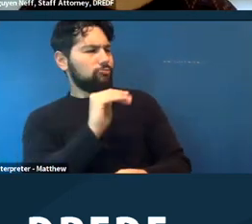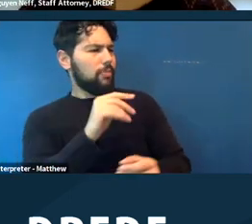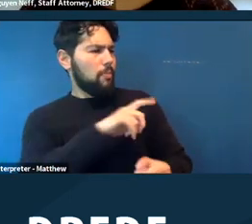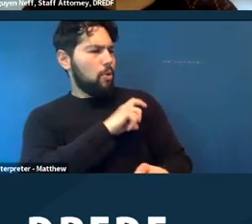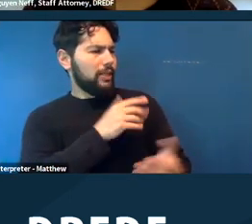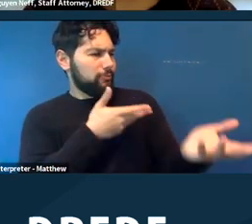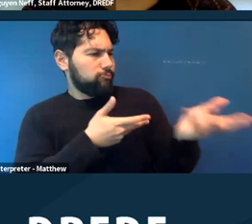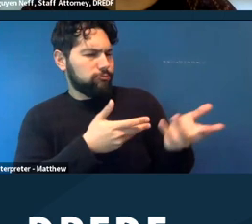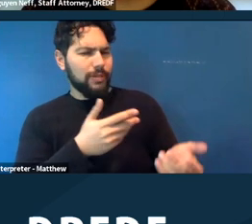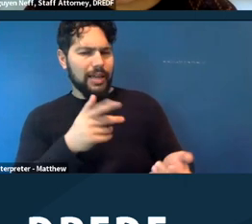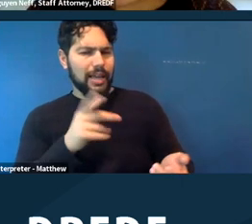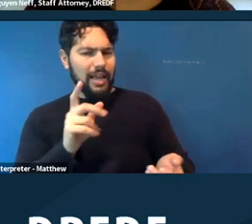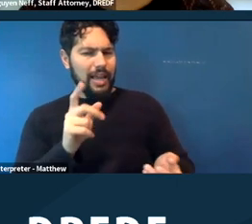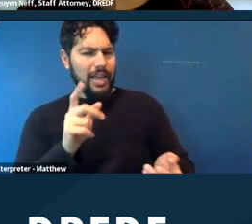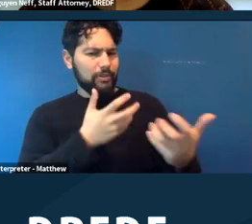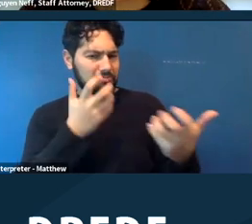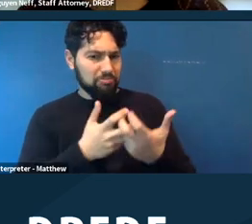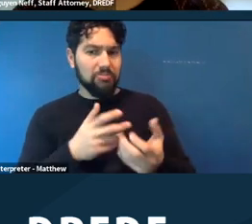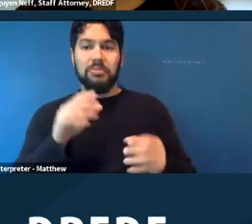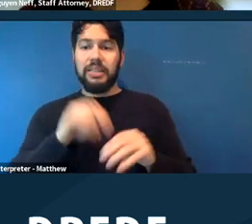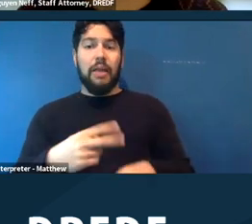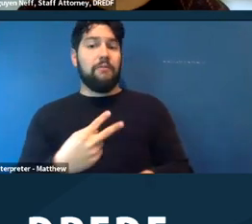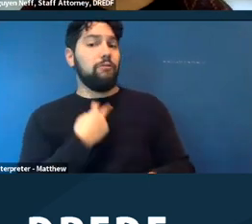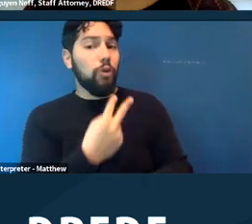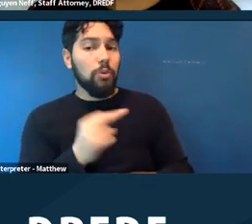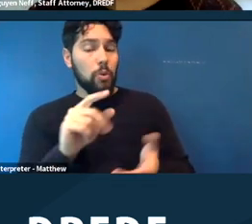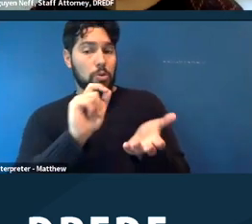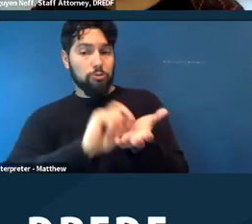The request can be verbal or in writing. You can make the request right then and there to